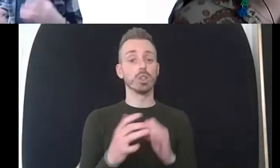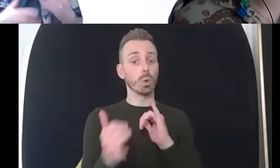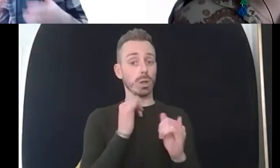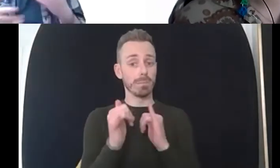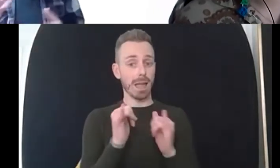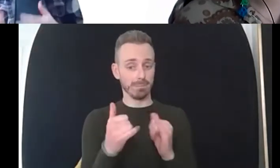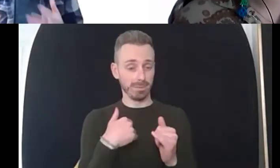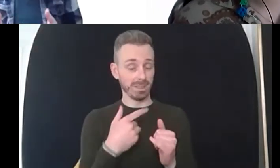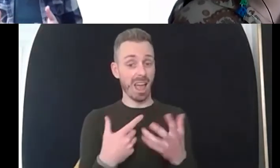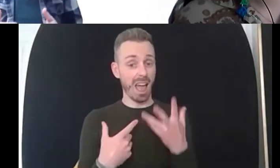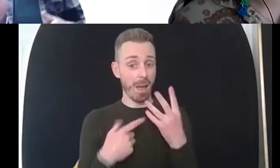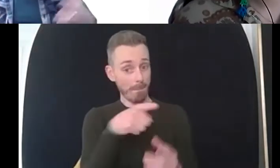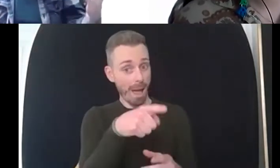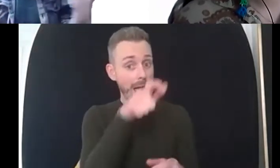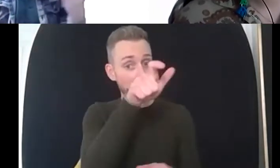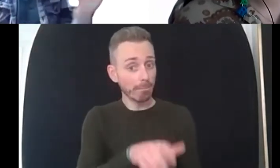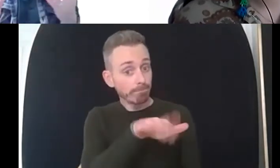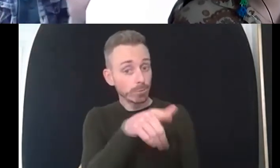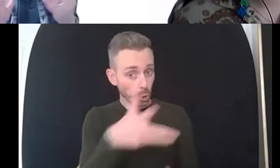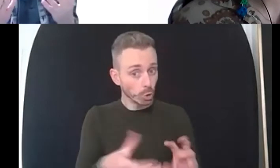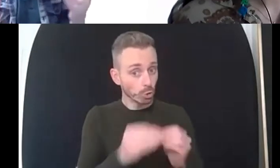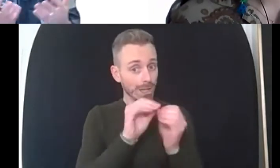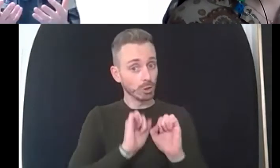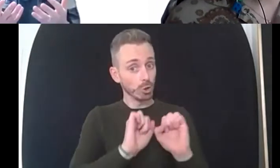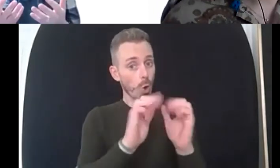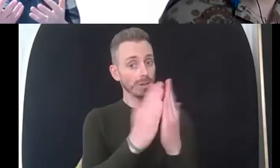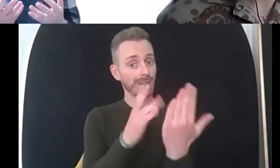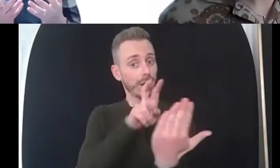say well i'll do the same thing and then let's have a look and compare and contrast yeah that's